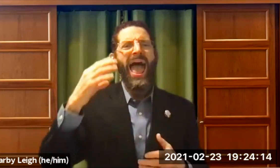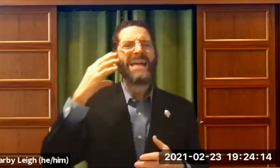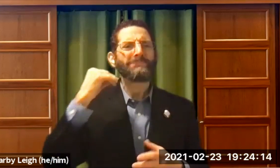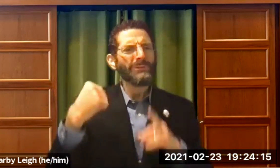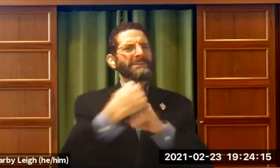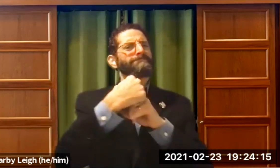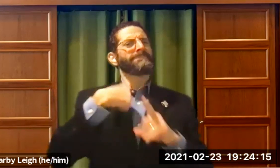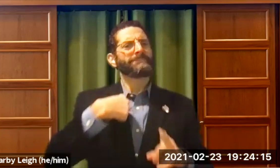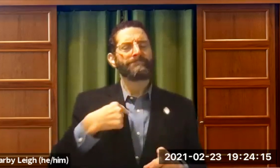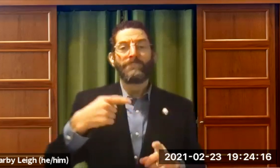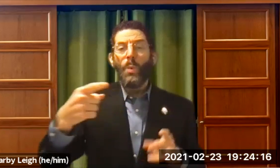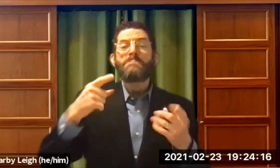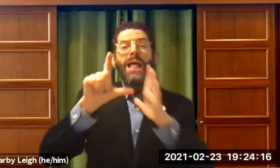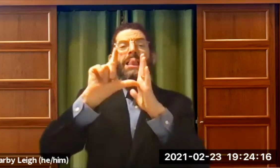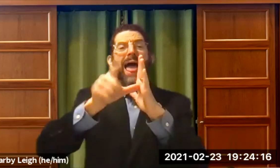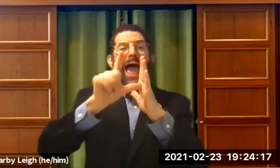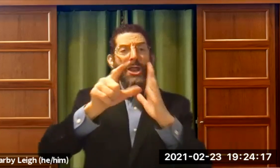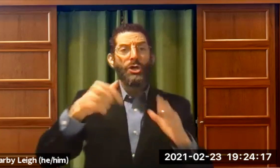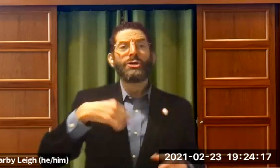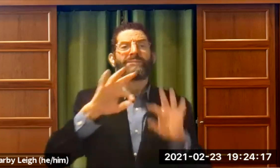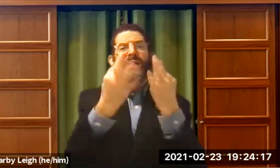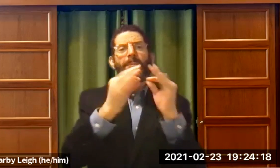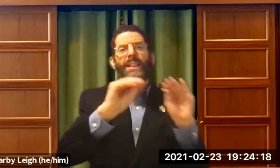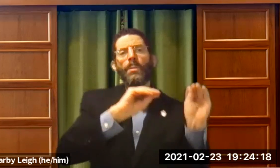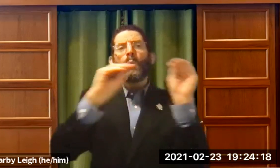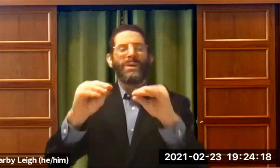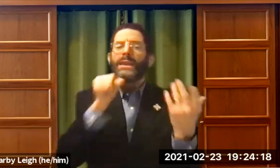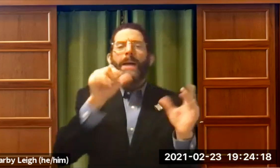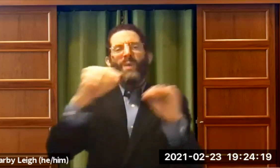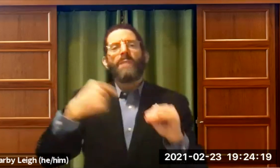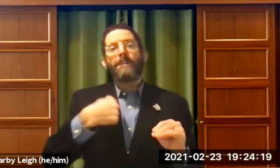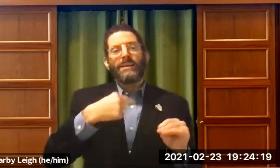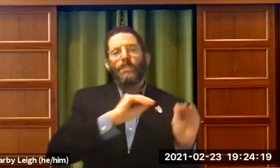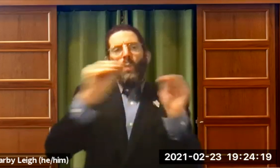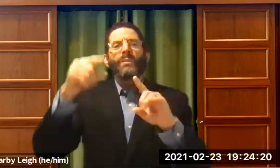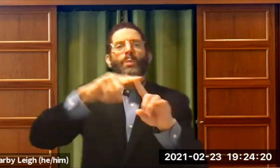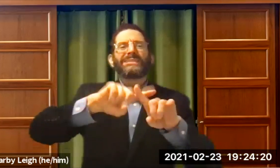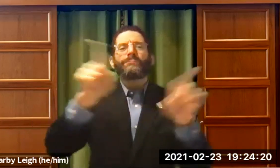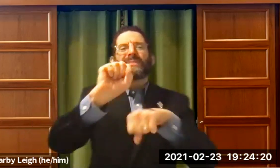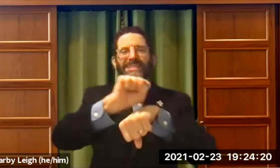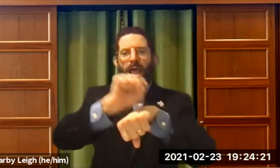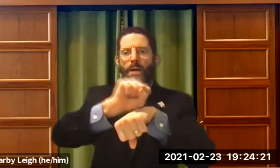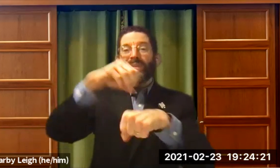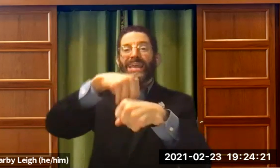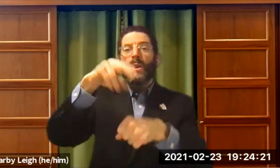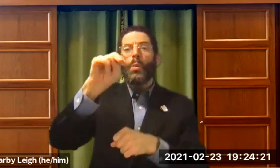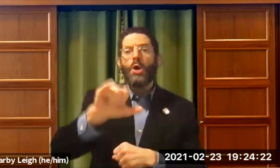Why couldn't we mix in with the hearing people? And that experience hit me really hard. Later, I moved to a different